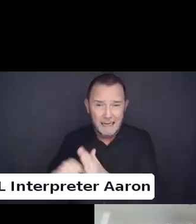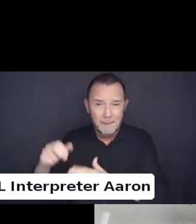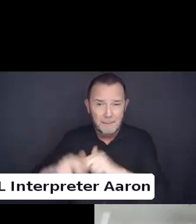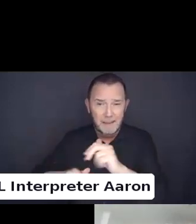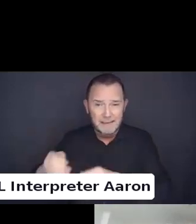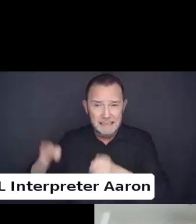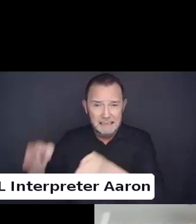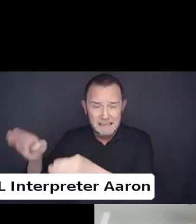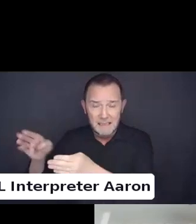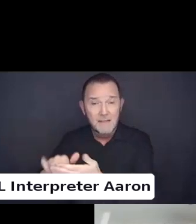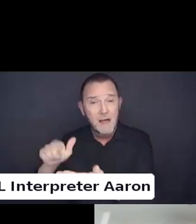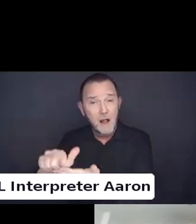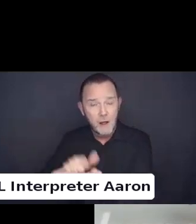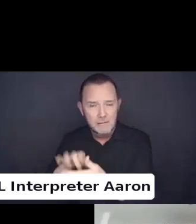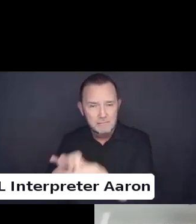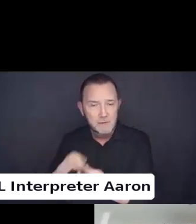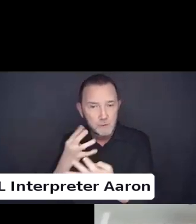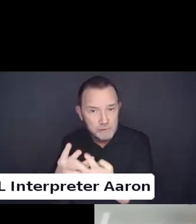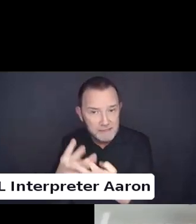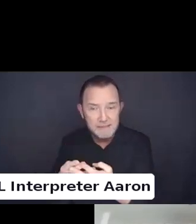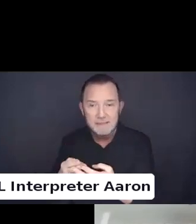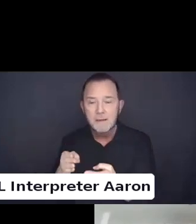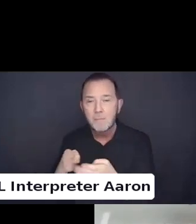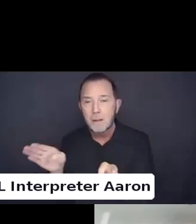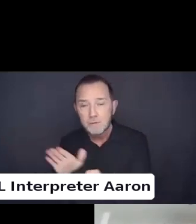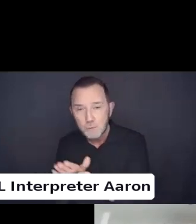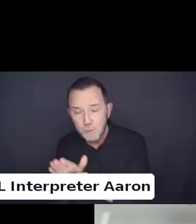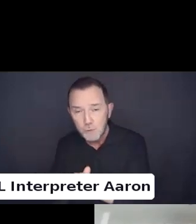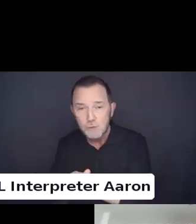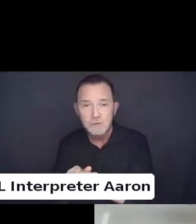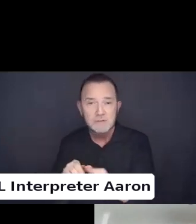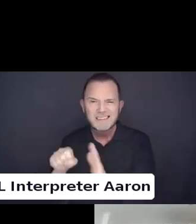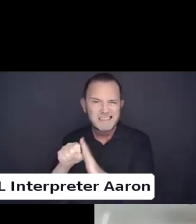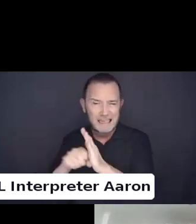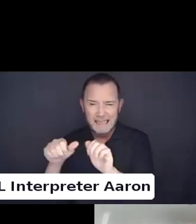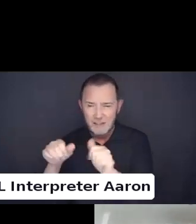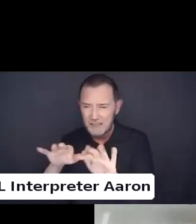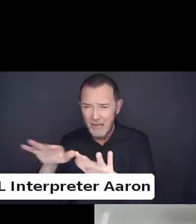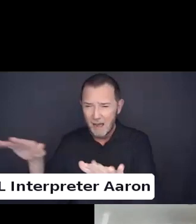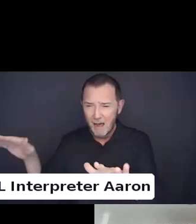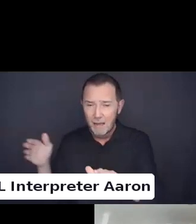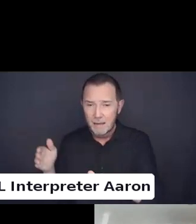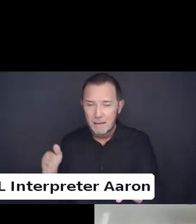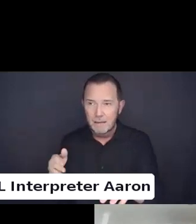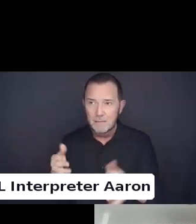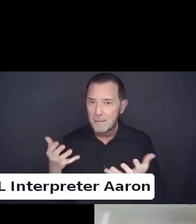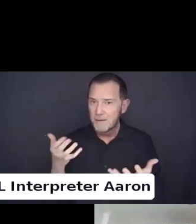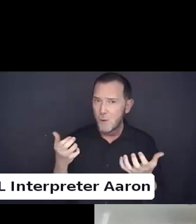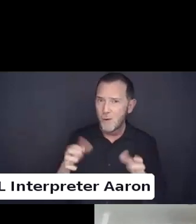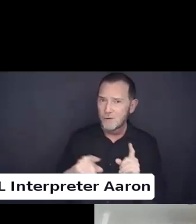which applies to prisons, public schools and state owned agencies may include airports,